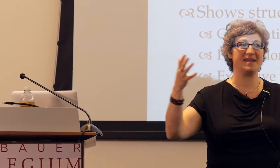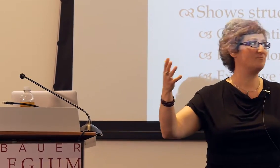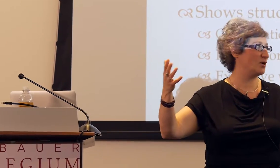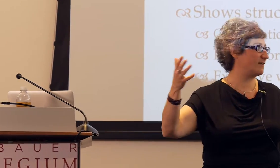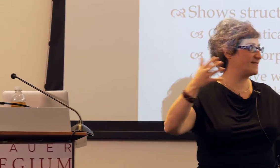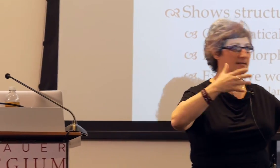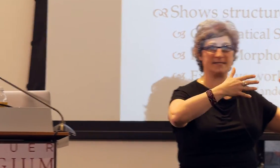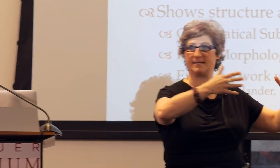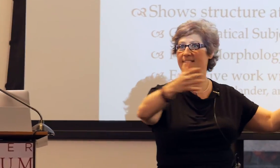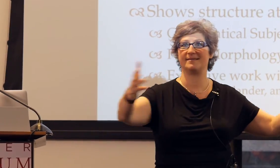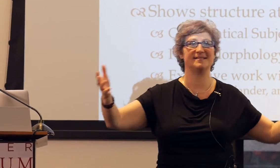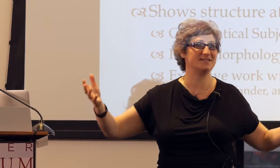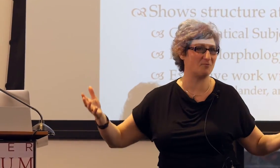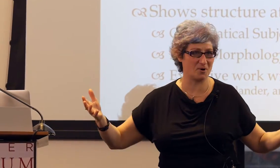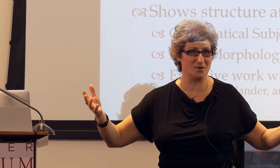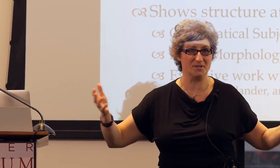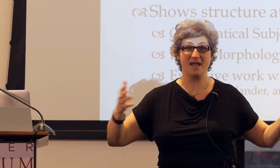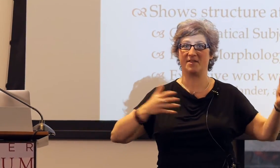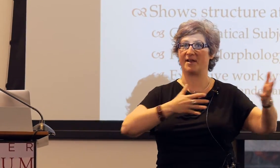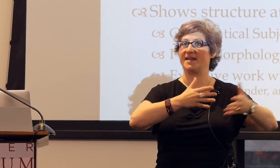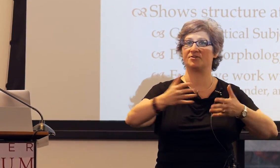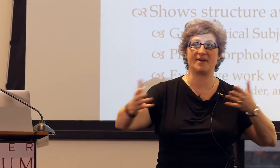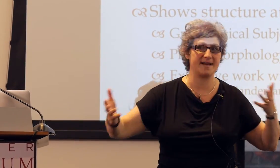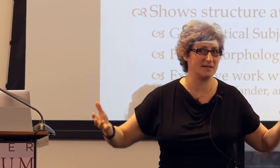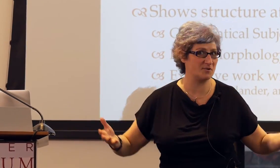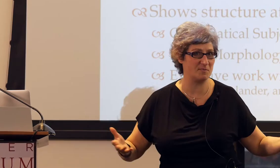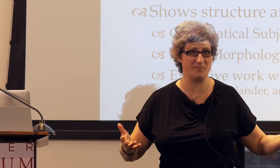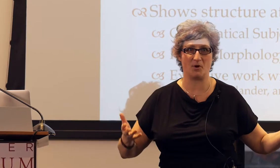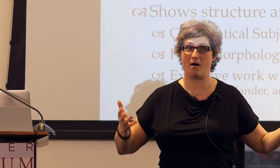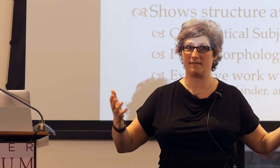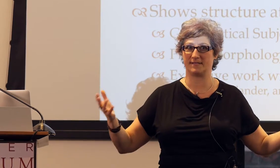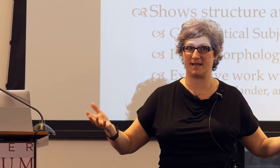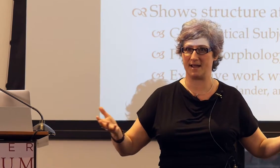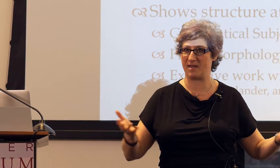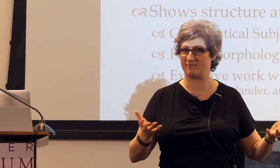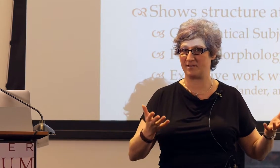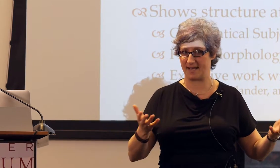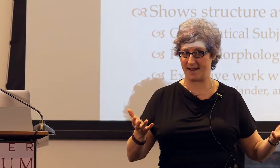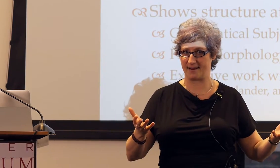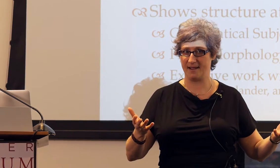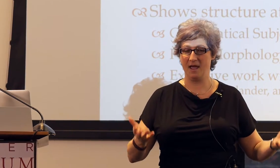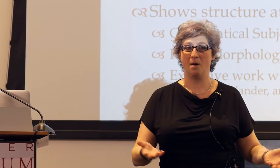Okay, they get input, right, they see things in the world, they're interacting with people all the time, every day,